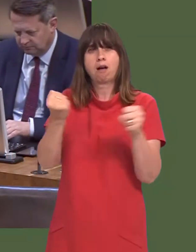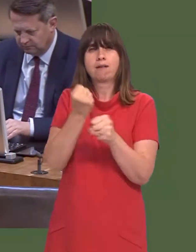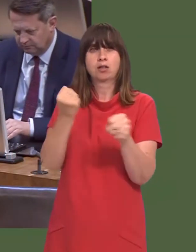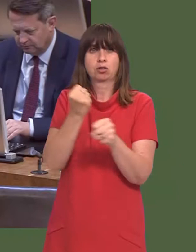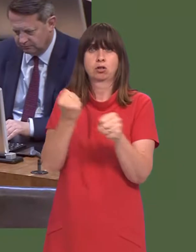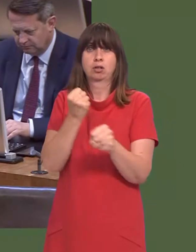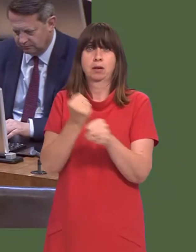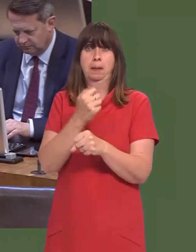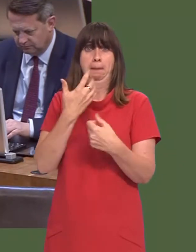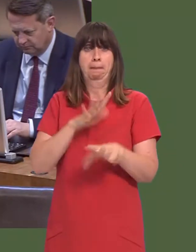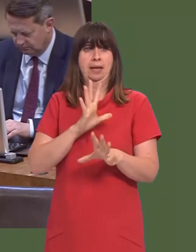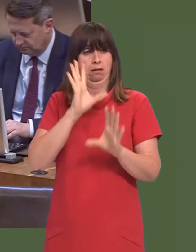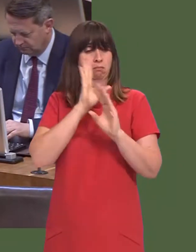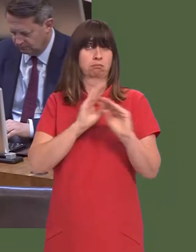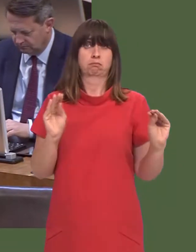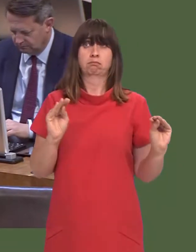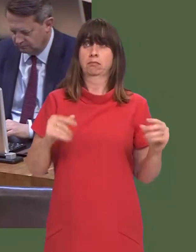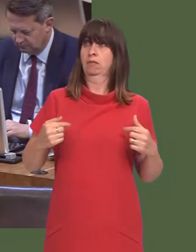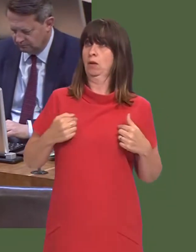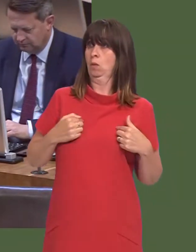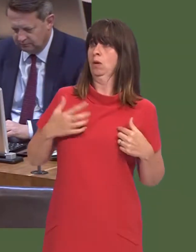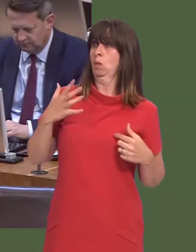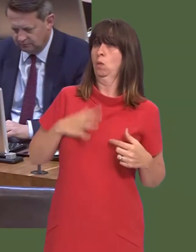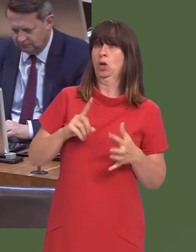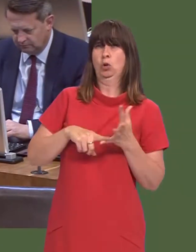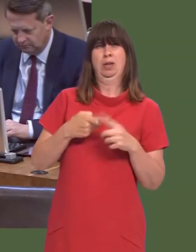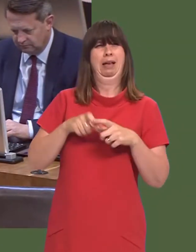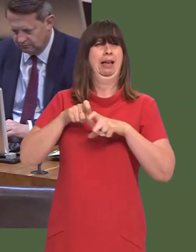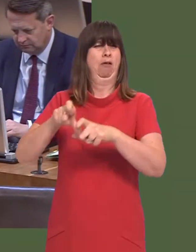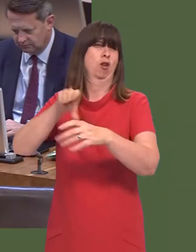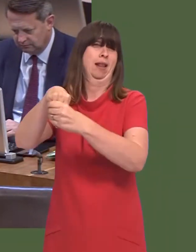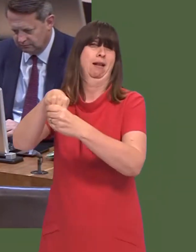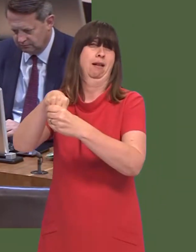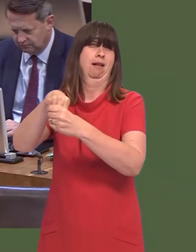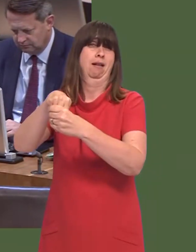The German car manufacturers have already said that, from their perspective, theyíd want the UK to stay in.